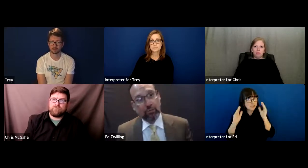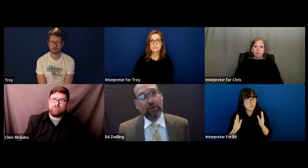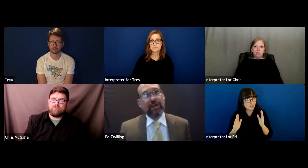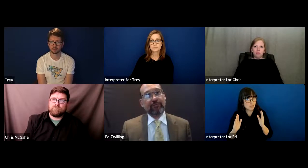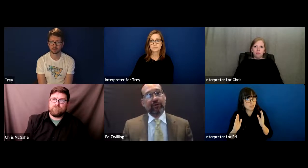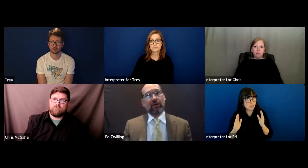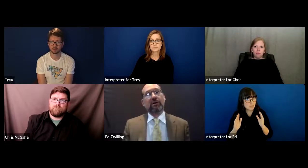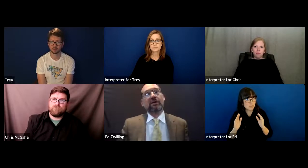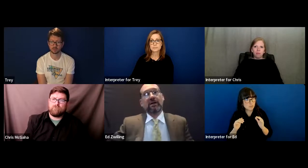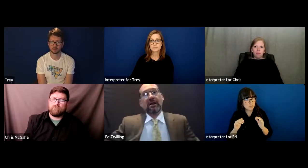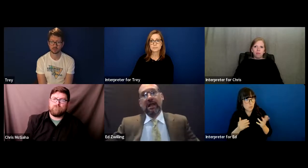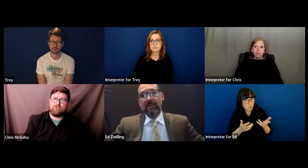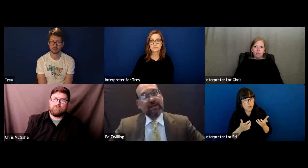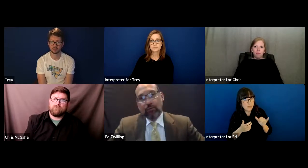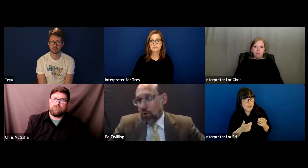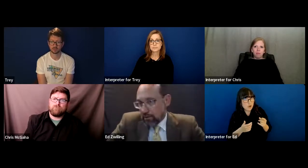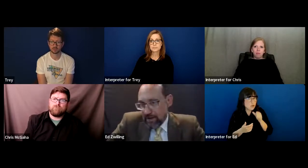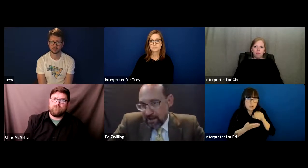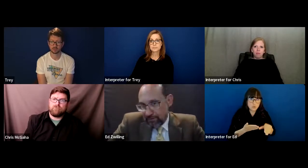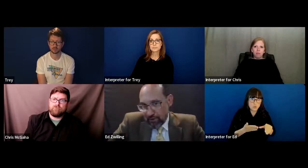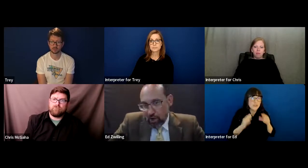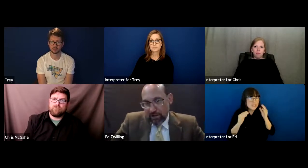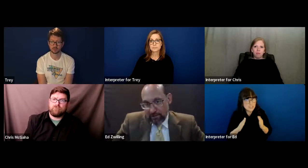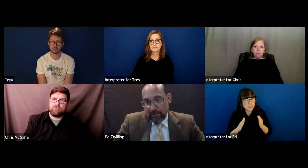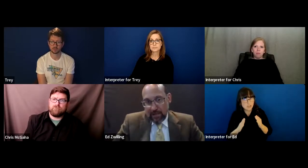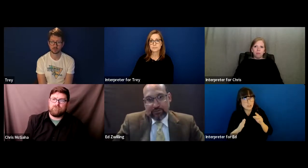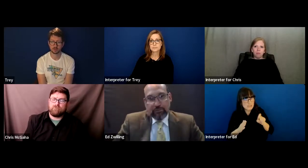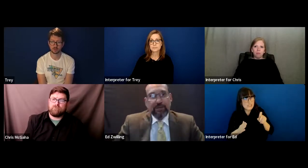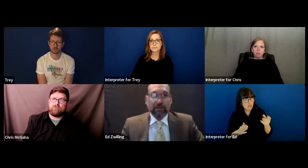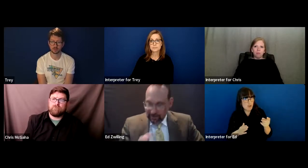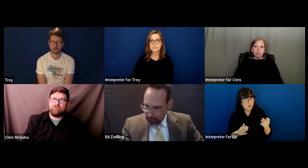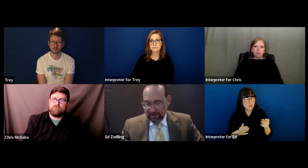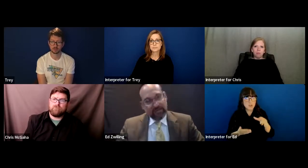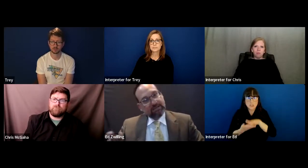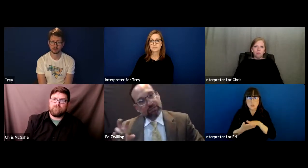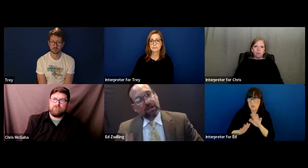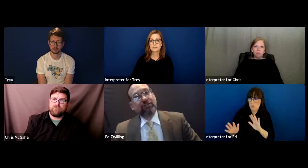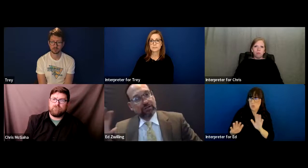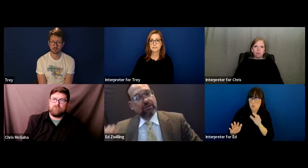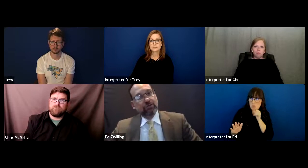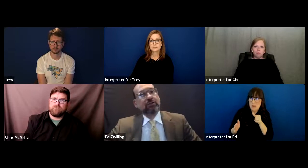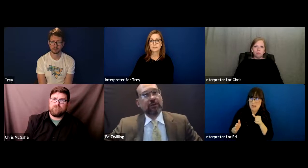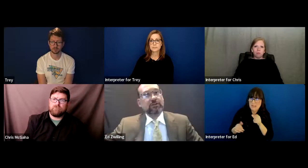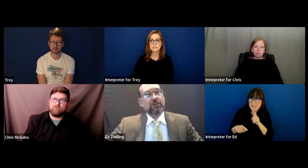It was a teacher who wanted to have the dog. They didn't want her to have the dog in the classroom, thinking it would be a distraction